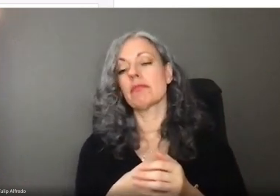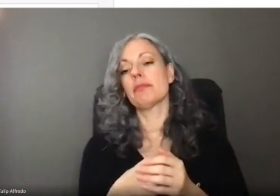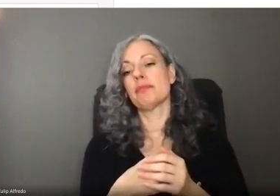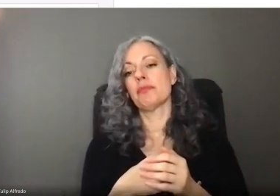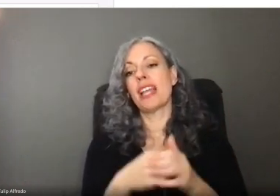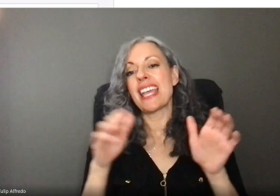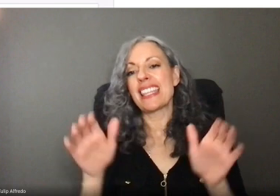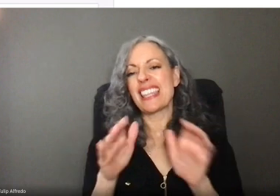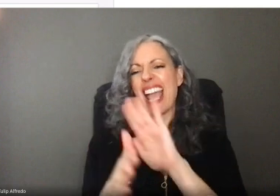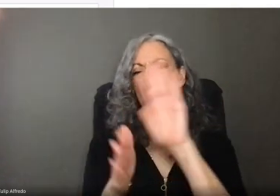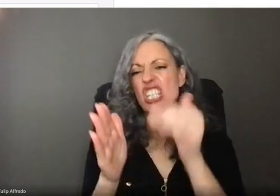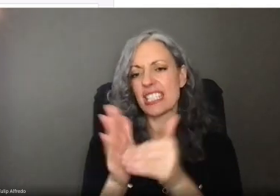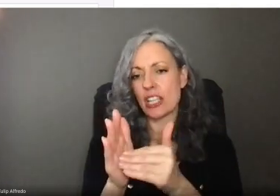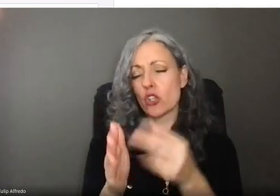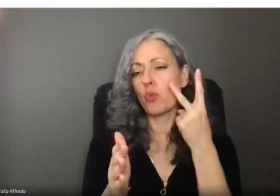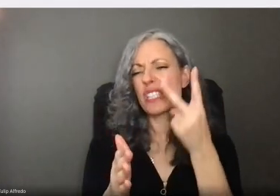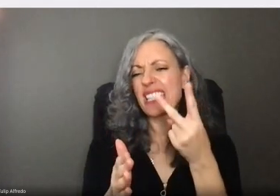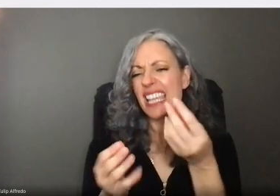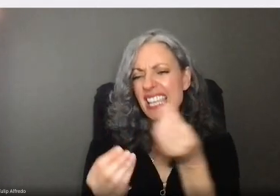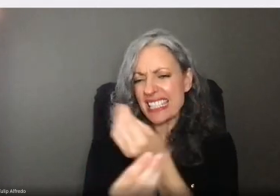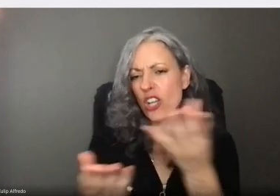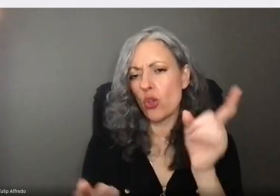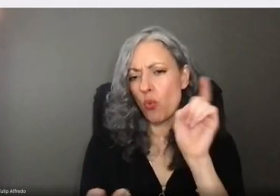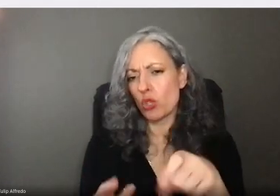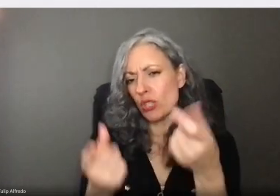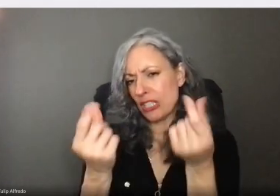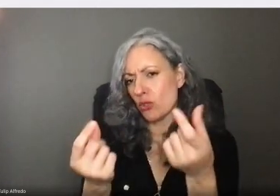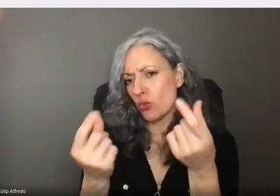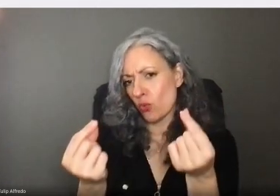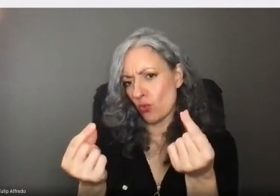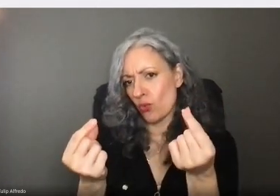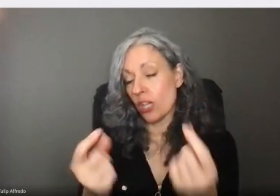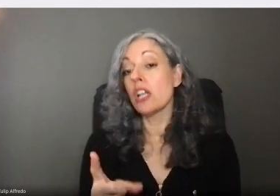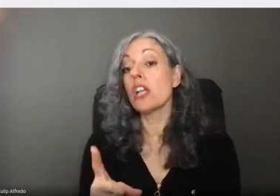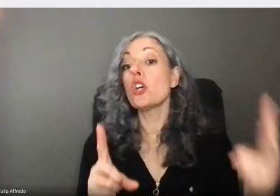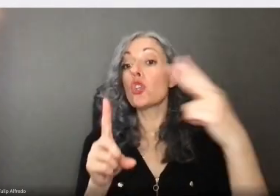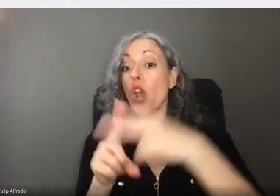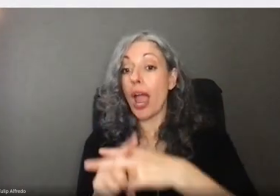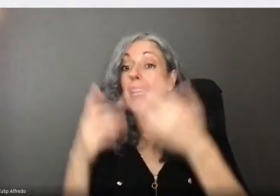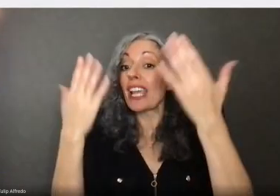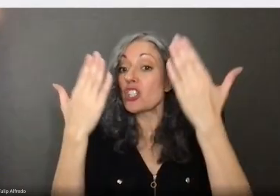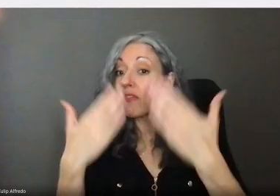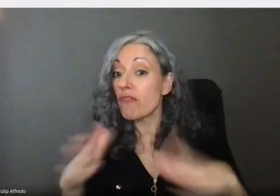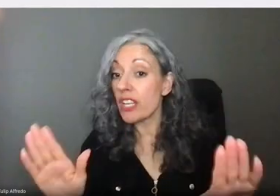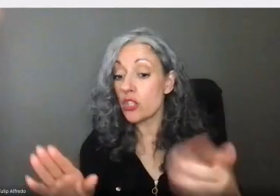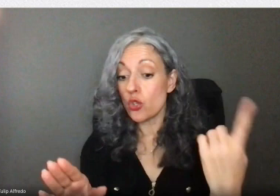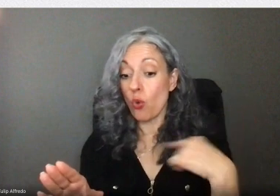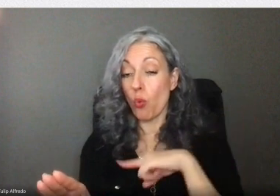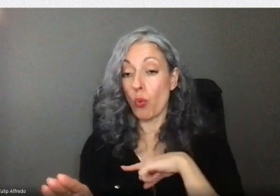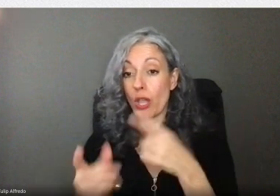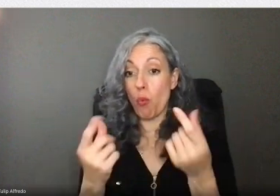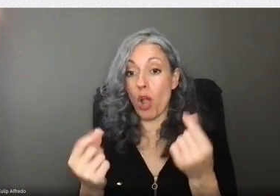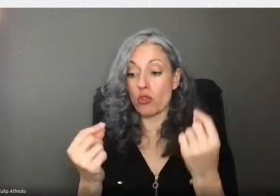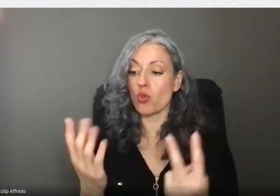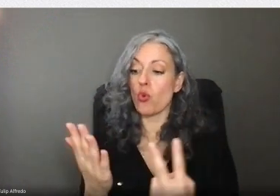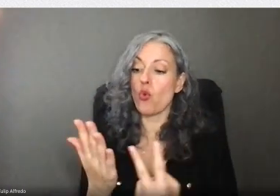Click on the Action Center to see these tasks. After you submit your application, we’ll review your information and verify your identity.